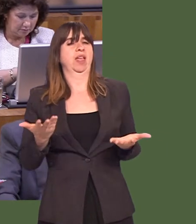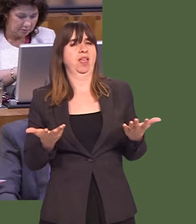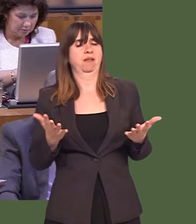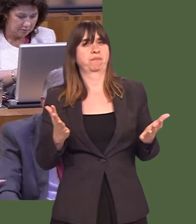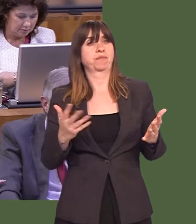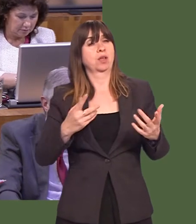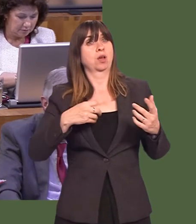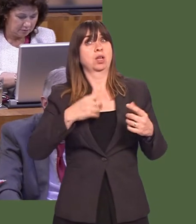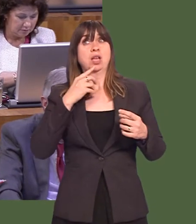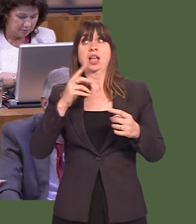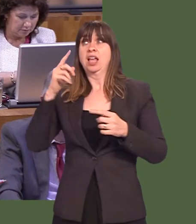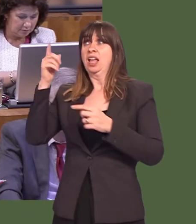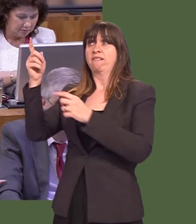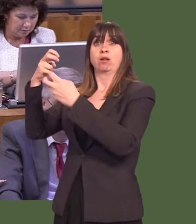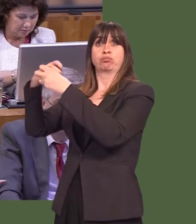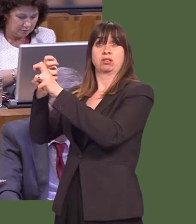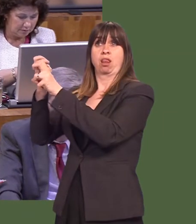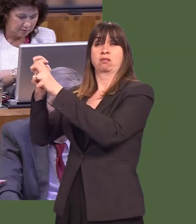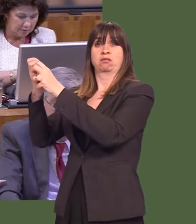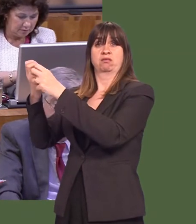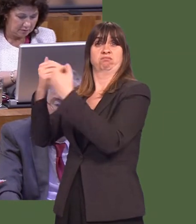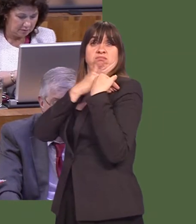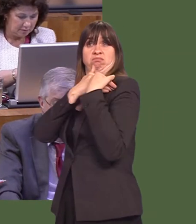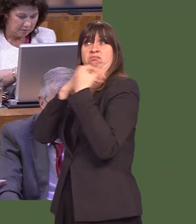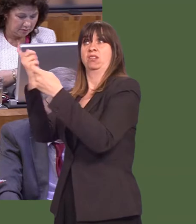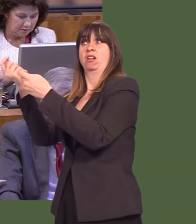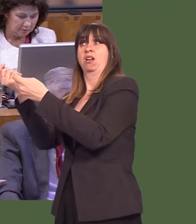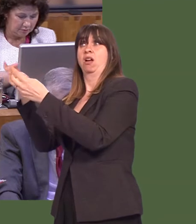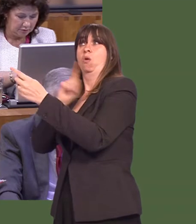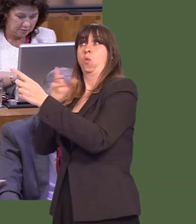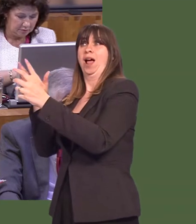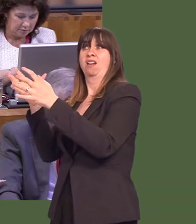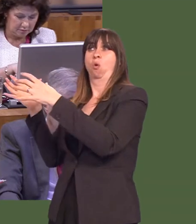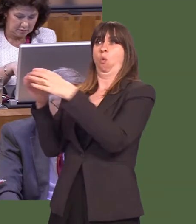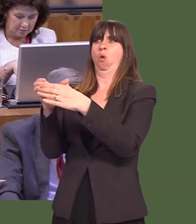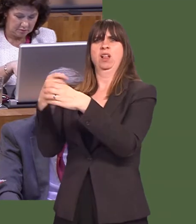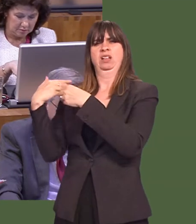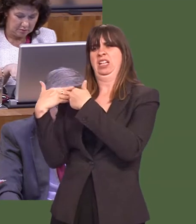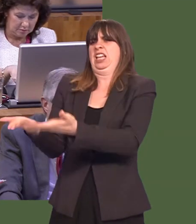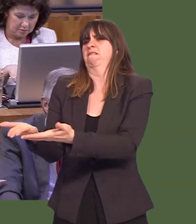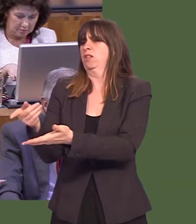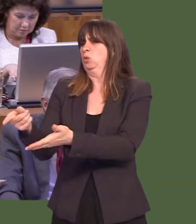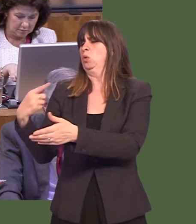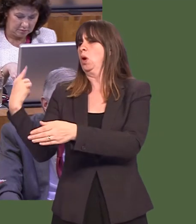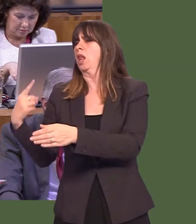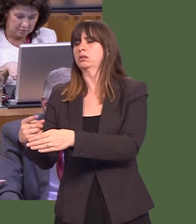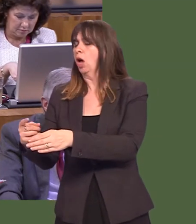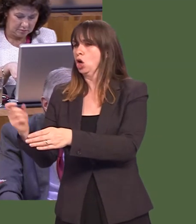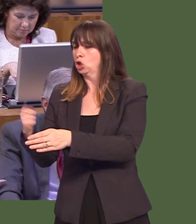all say where powers are transferred back from Brussels, they come to the devolved administrations. I see no reason why that canít be agreedóthe First Minister of Scotland is in agreement